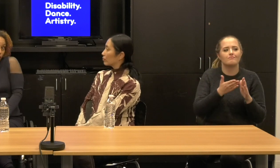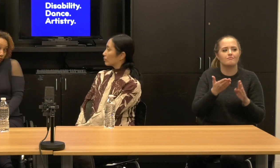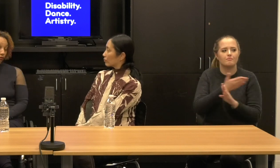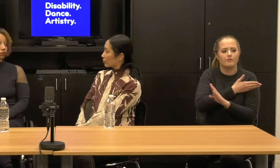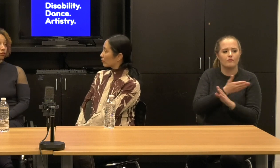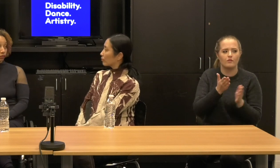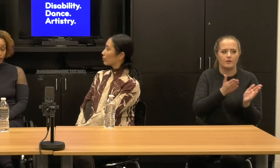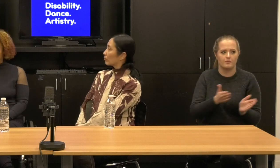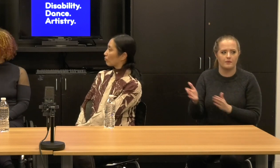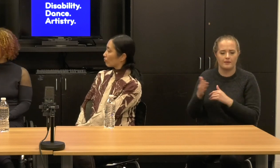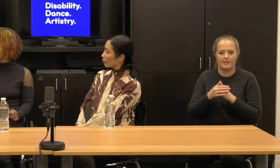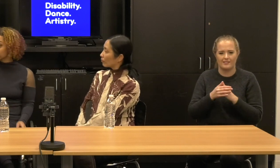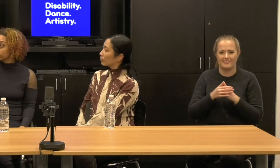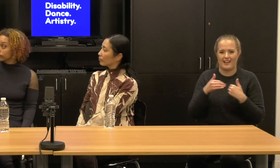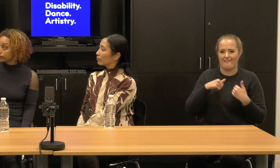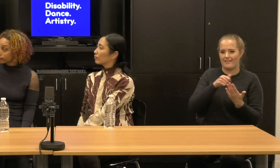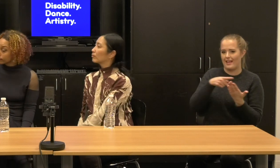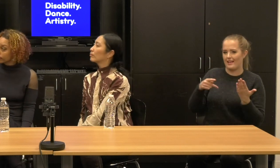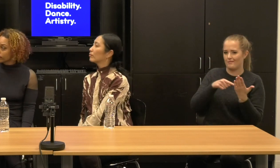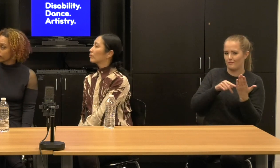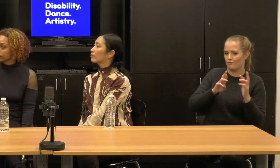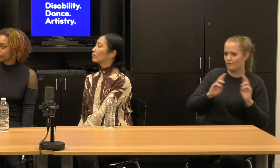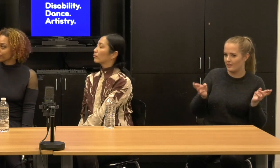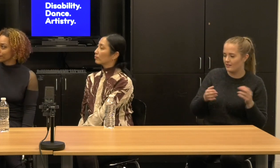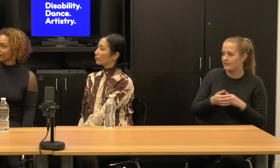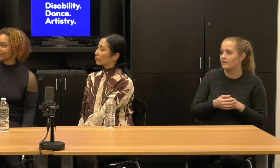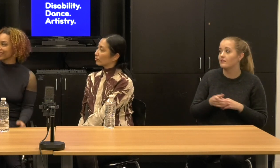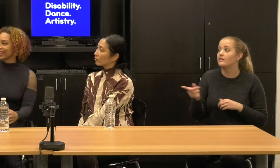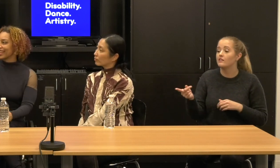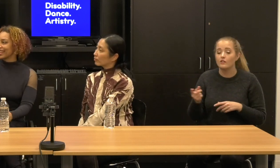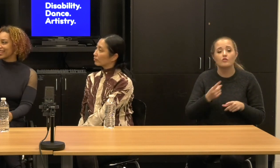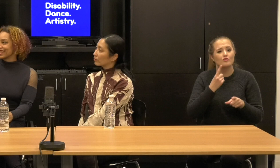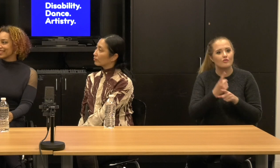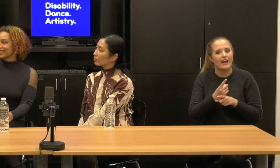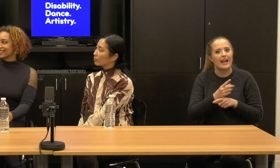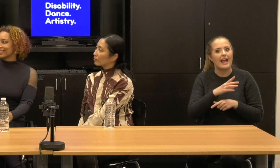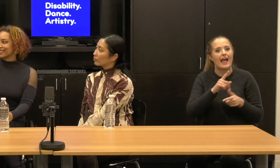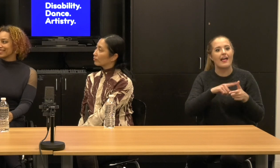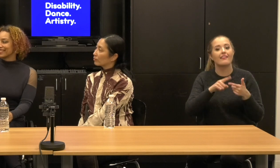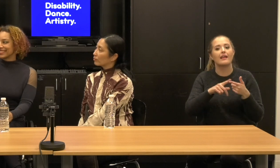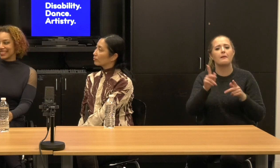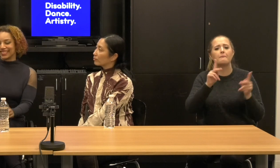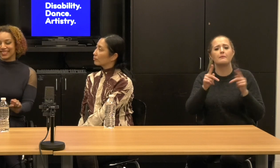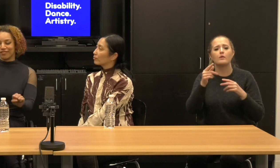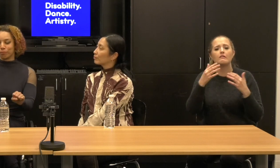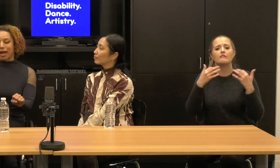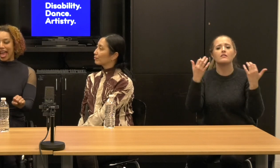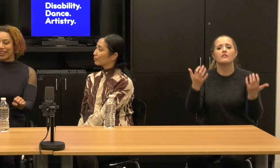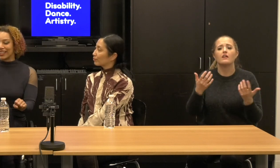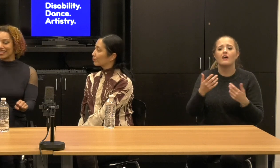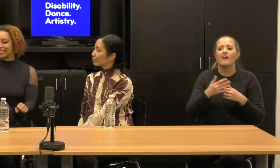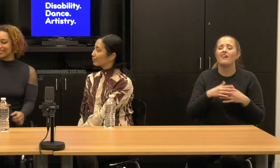Kevin: and it makes it harder for folks to say that access is too hard. Right.